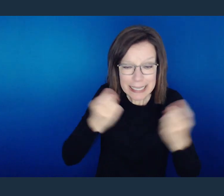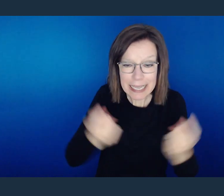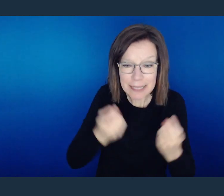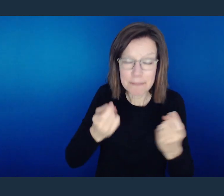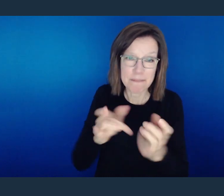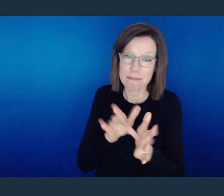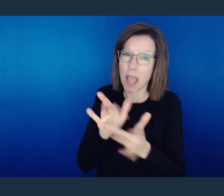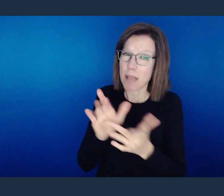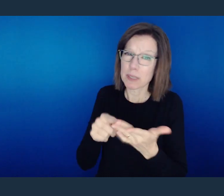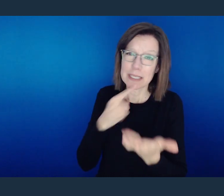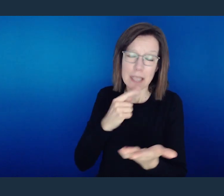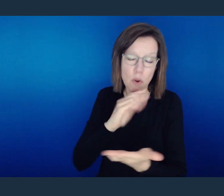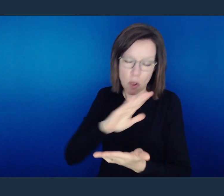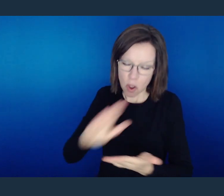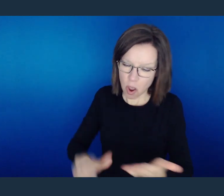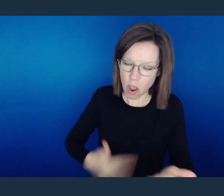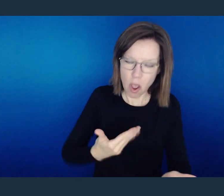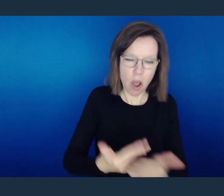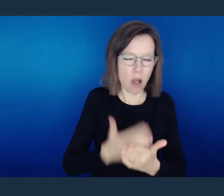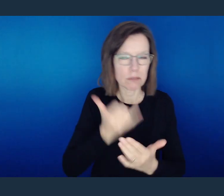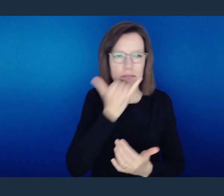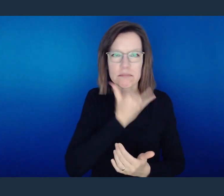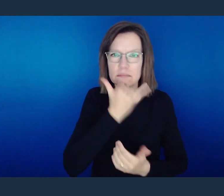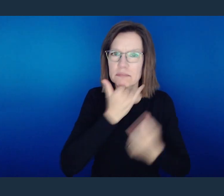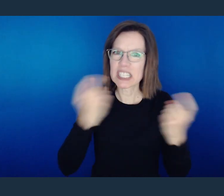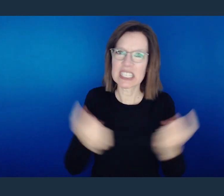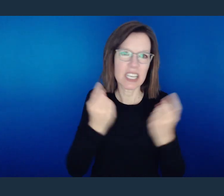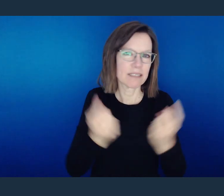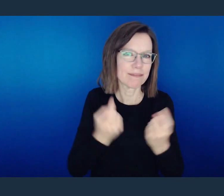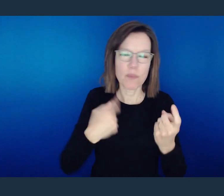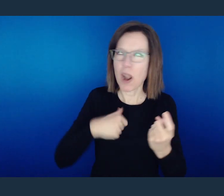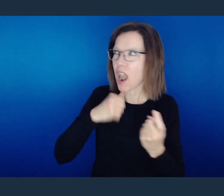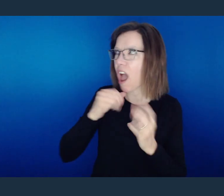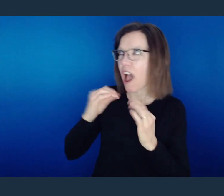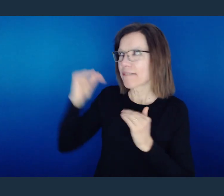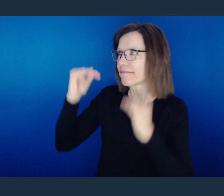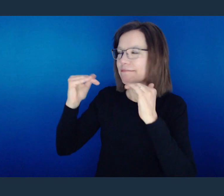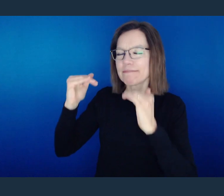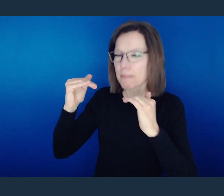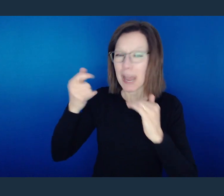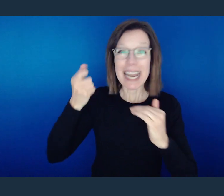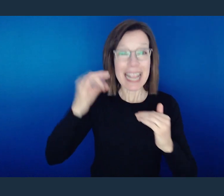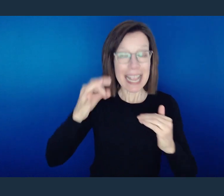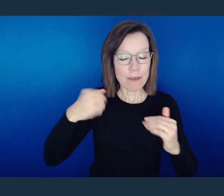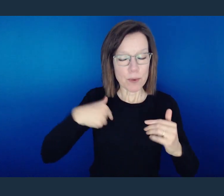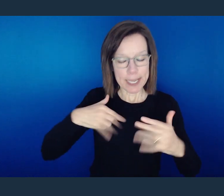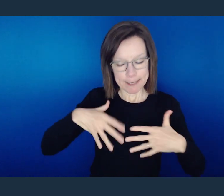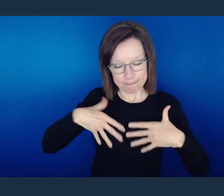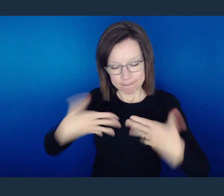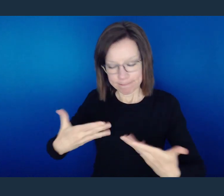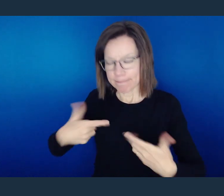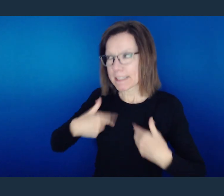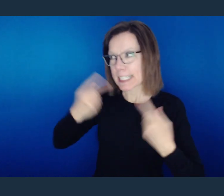The Bible tells us that all have sinned and fall short of the glory of God, but it also says that if you confess with your mouth the Lord Jesus and believe in your heart that